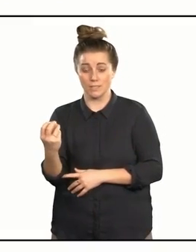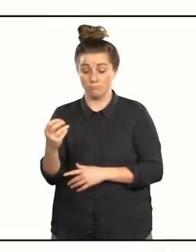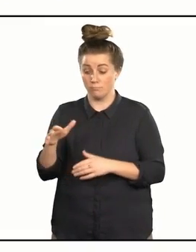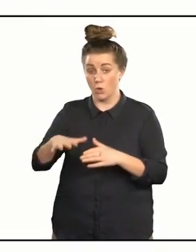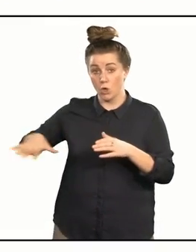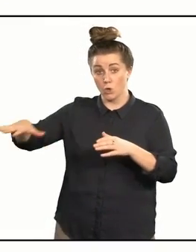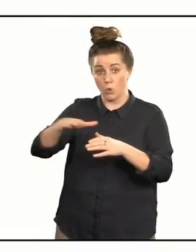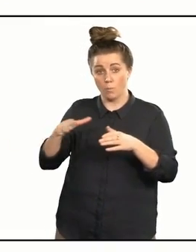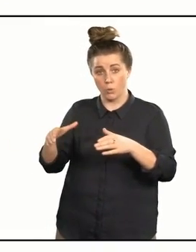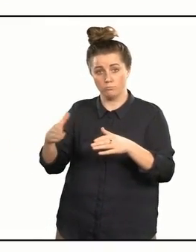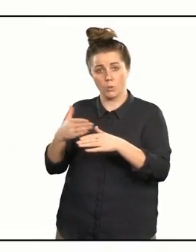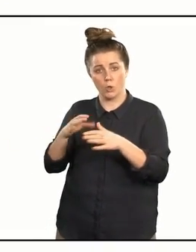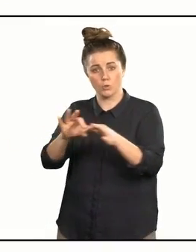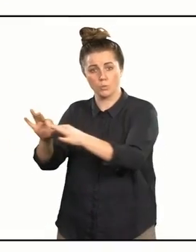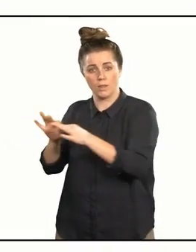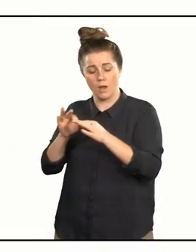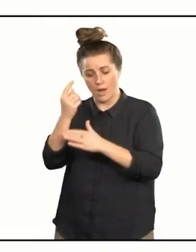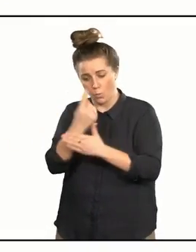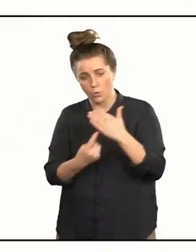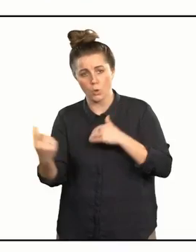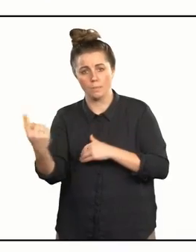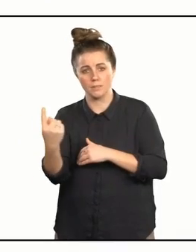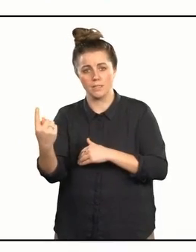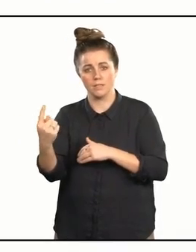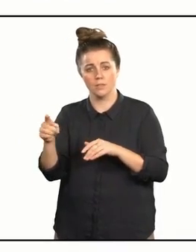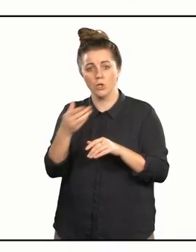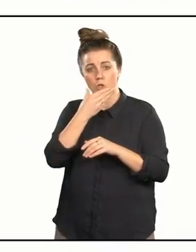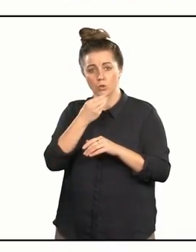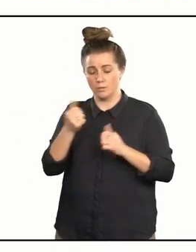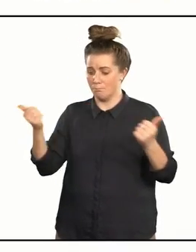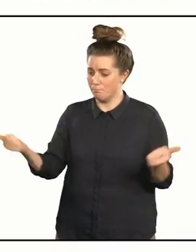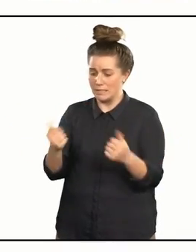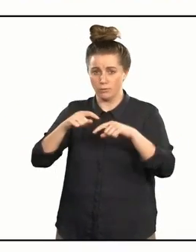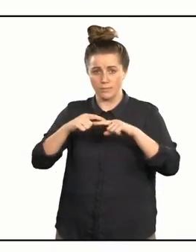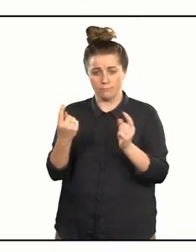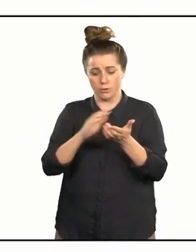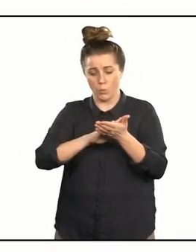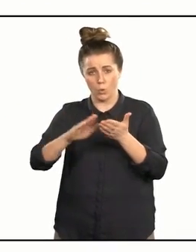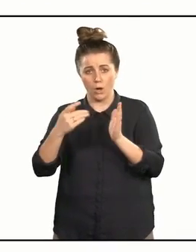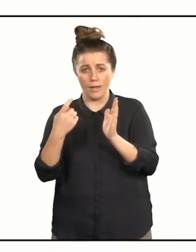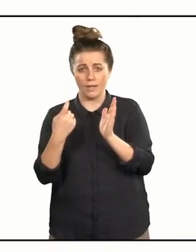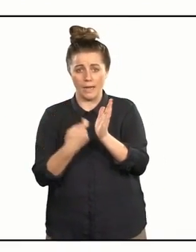The rōpū - group - has worked collectively and autonomously using the pillars of Hōkai Rangi as their guide.